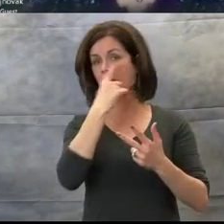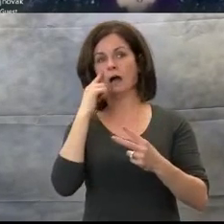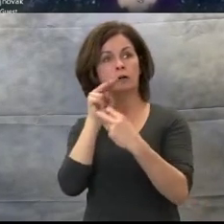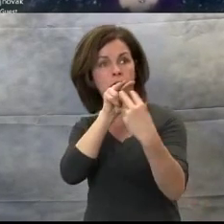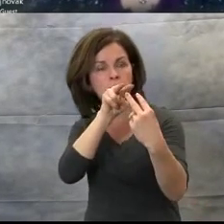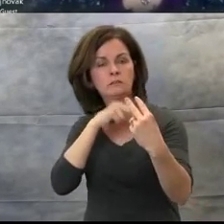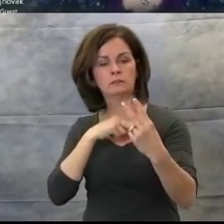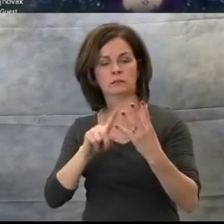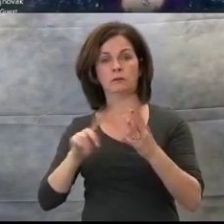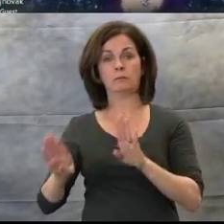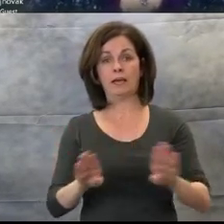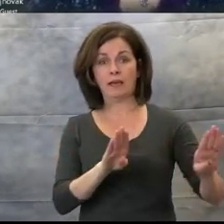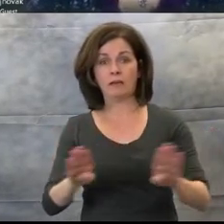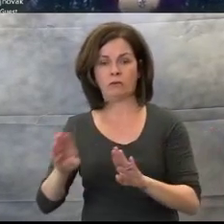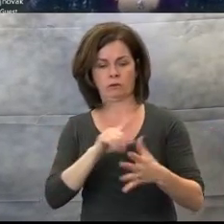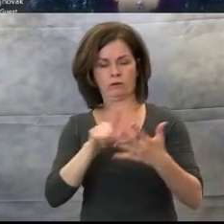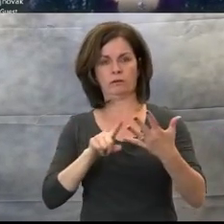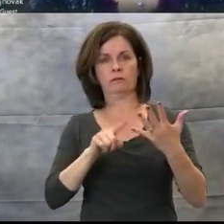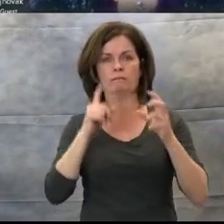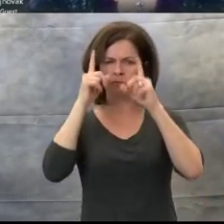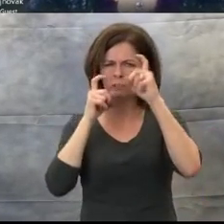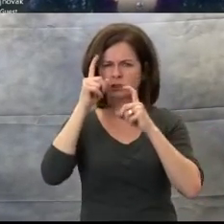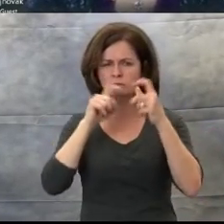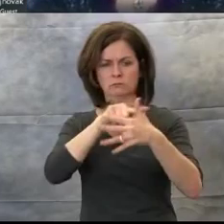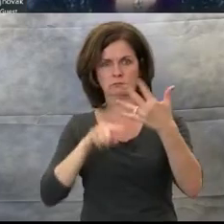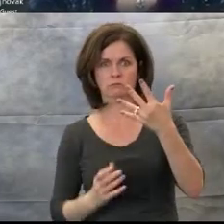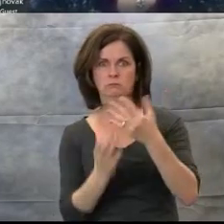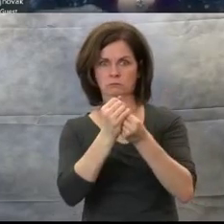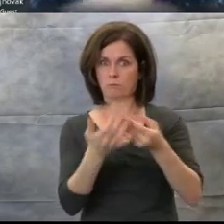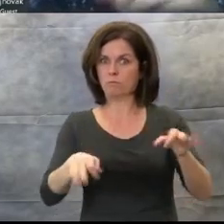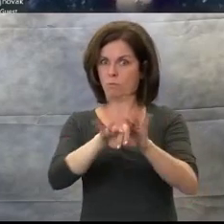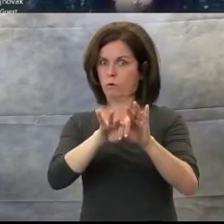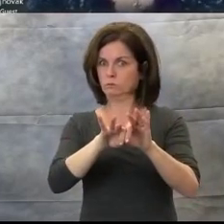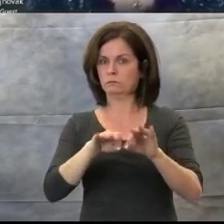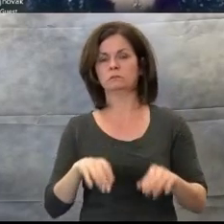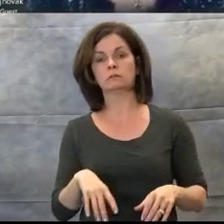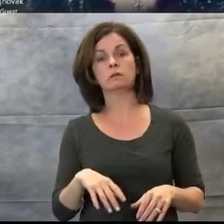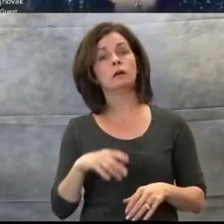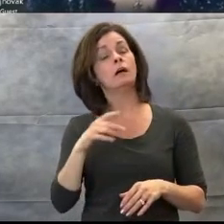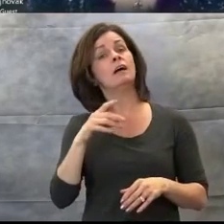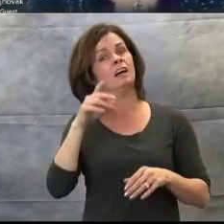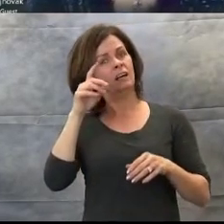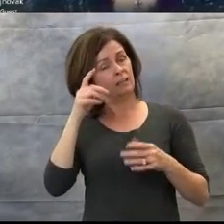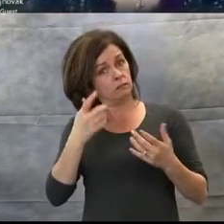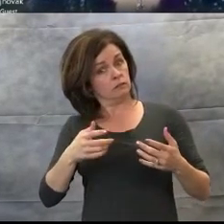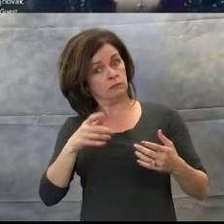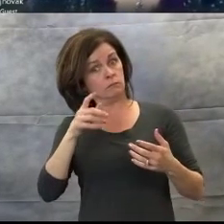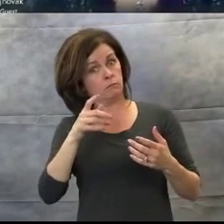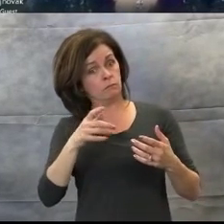Of course, they must be intentionally taught, because students cannot pick up vicariously,